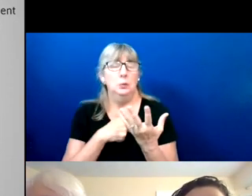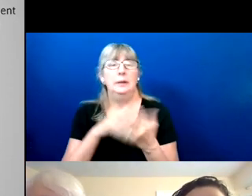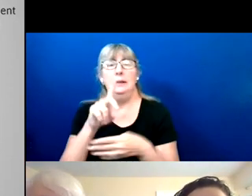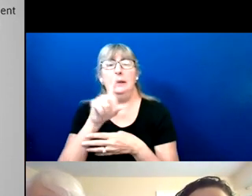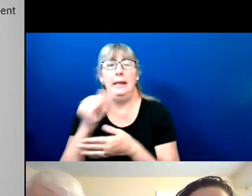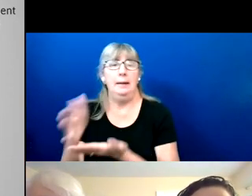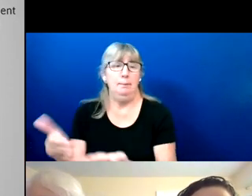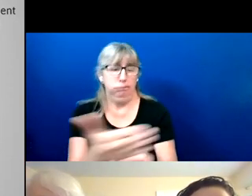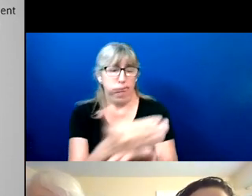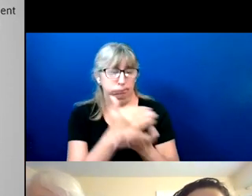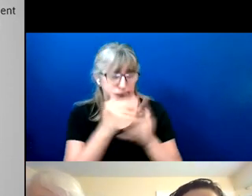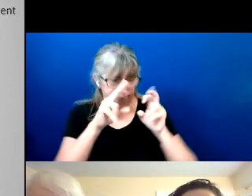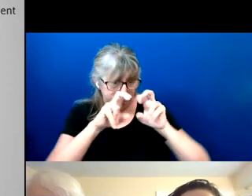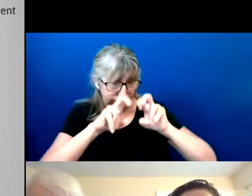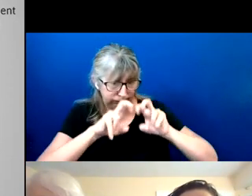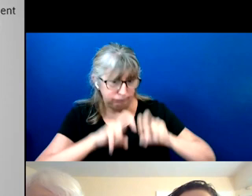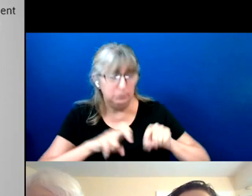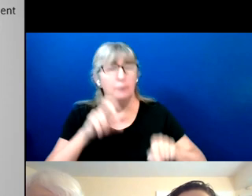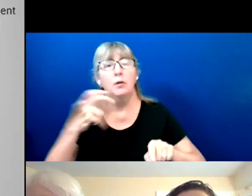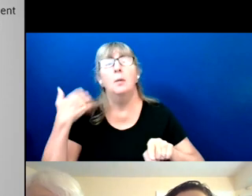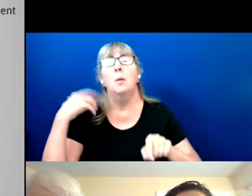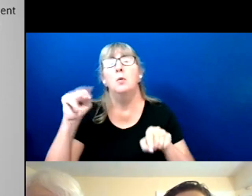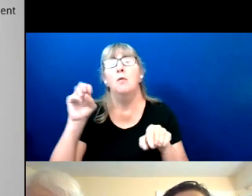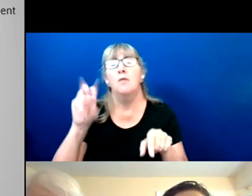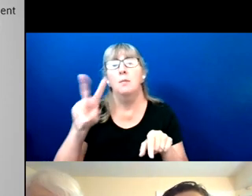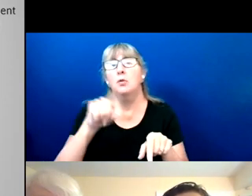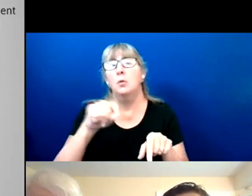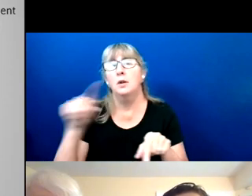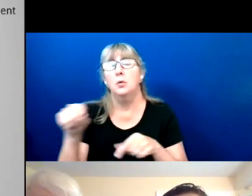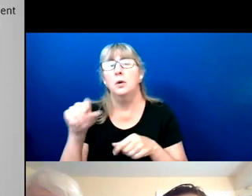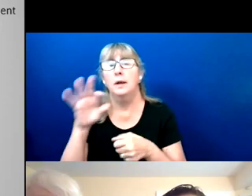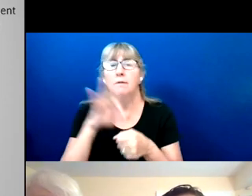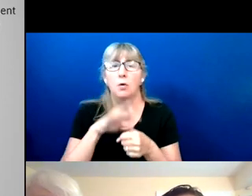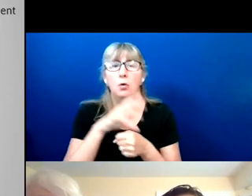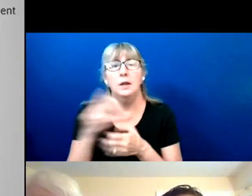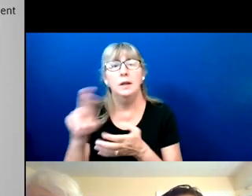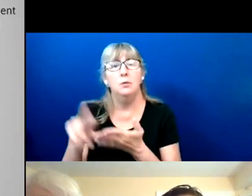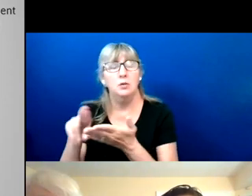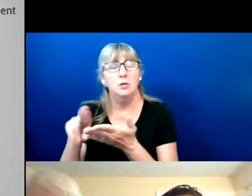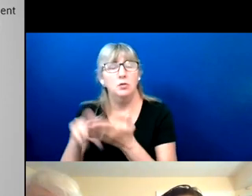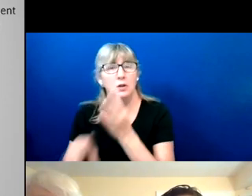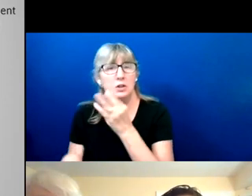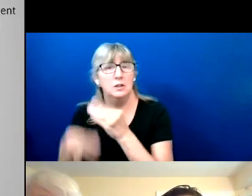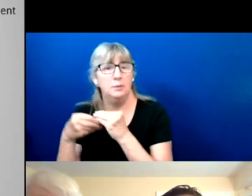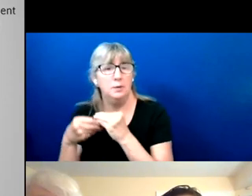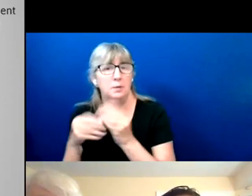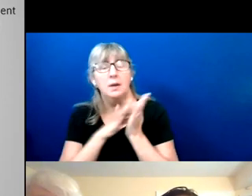2020 voting and registration supplement in the Census bureau's current population survey.